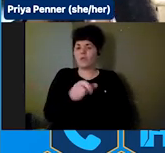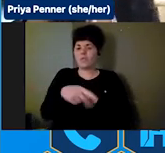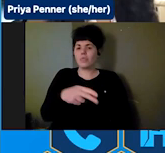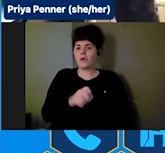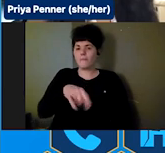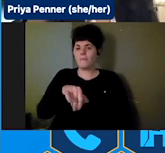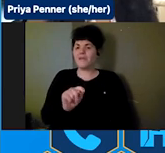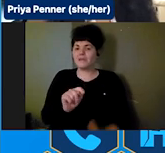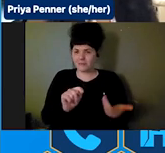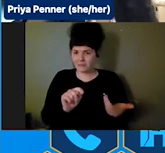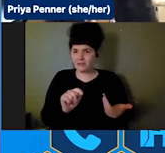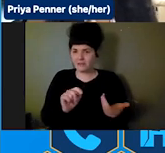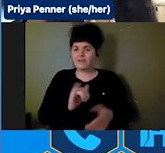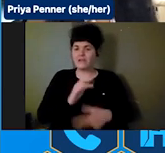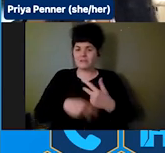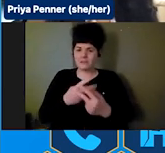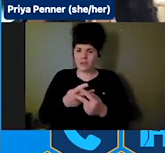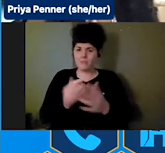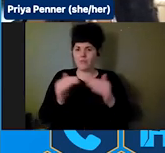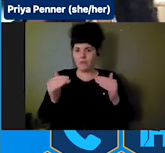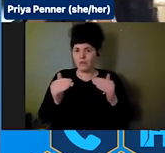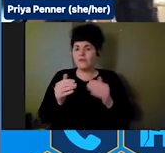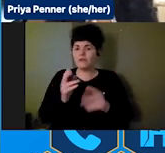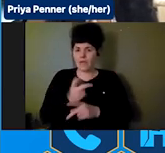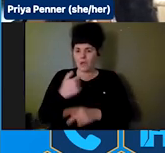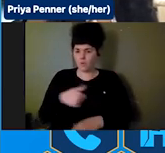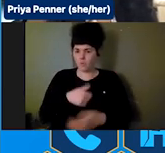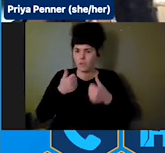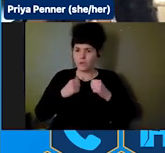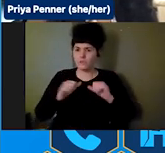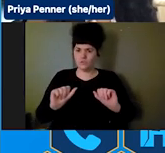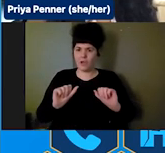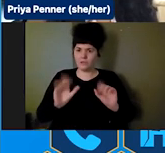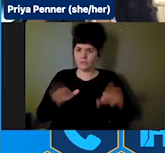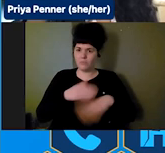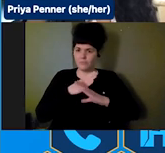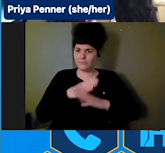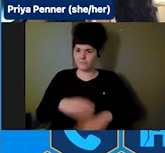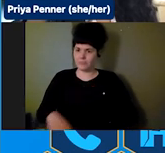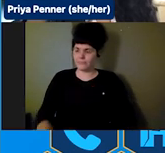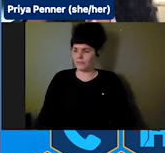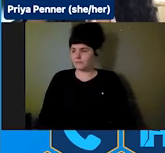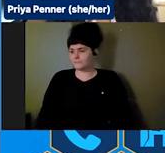mitigate. Shaylin: Turning to another